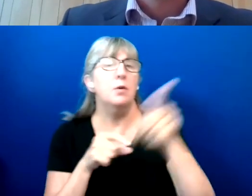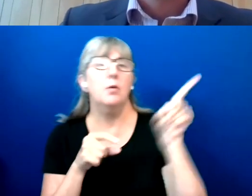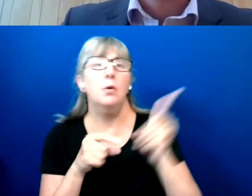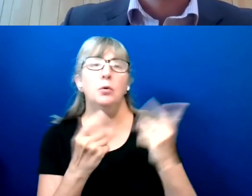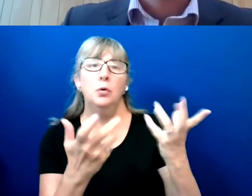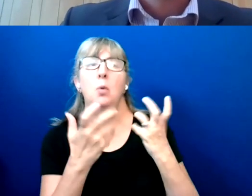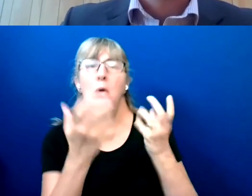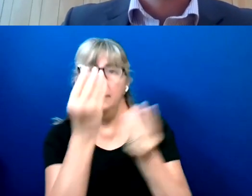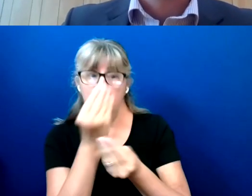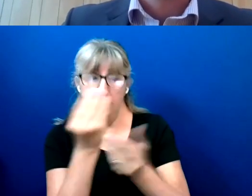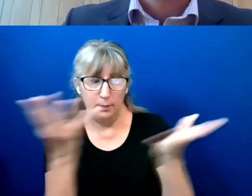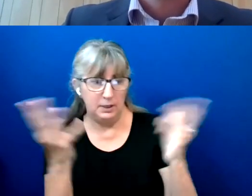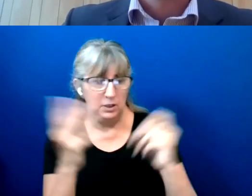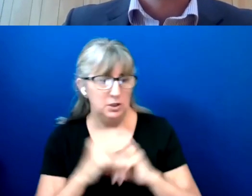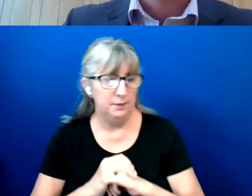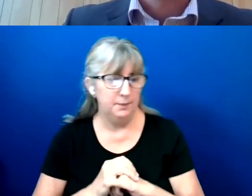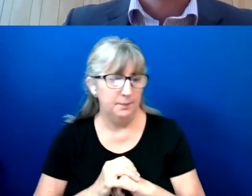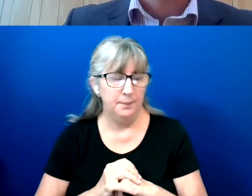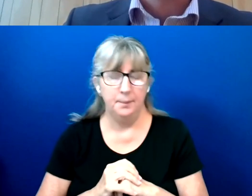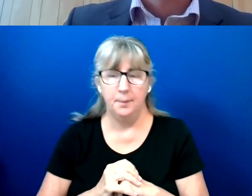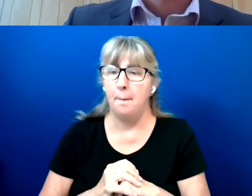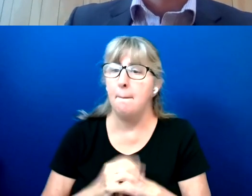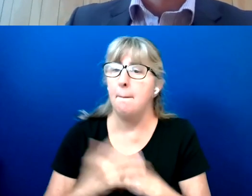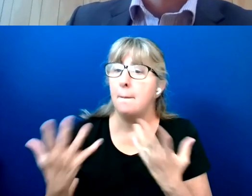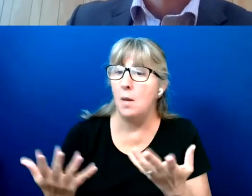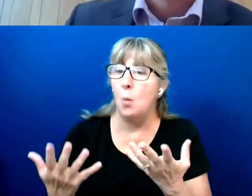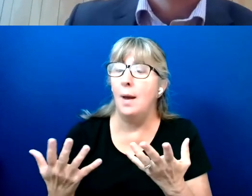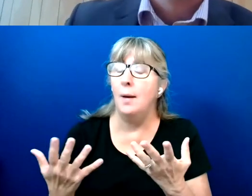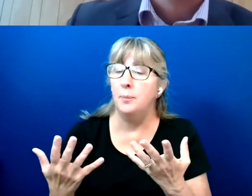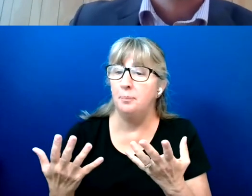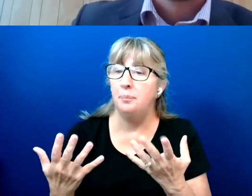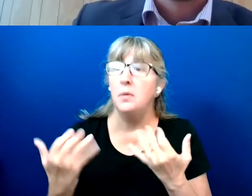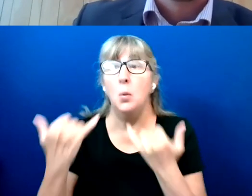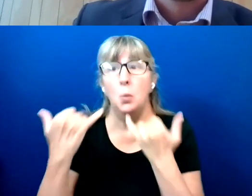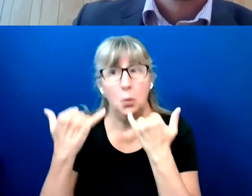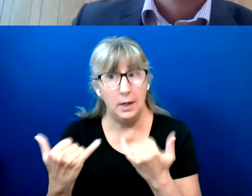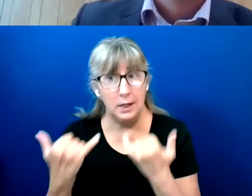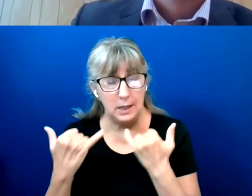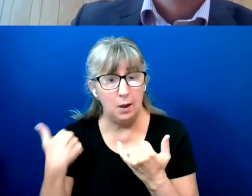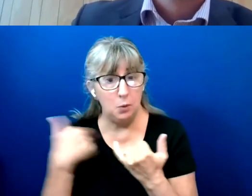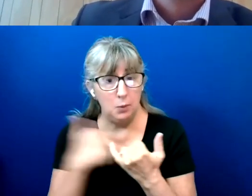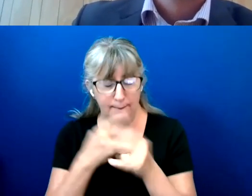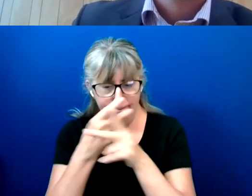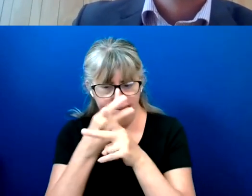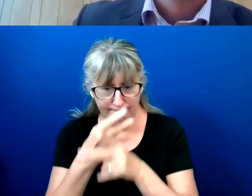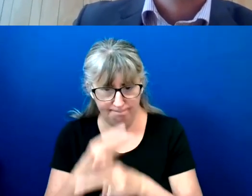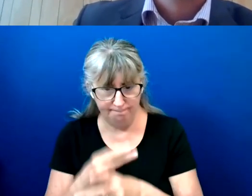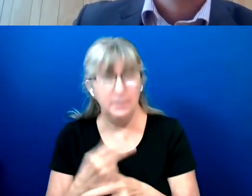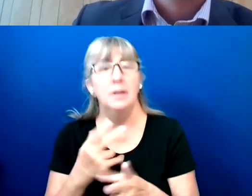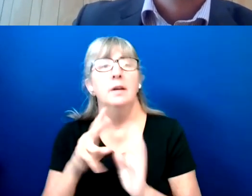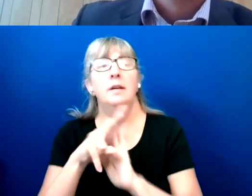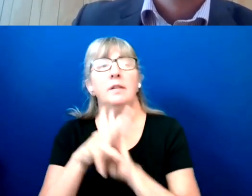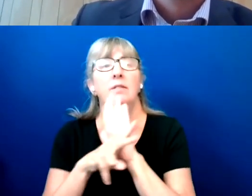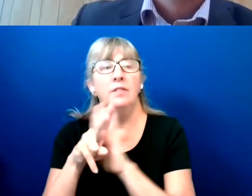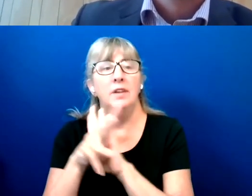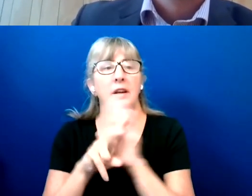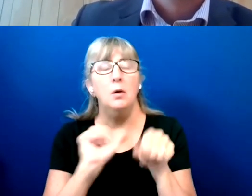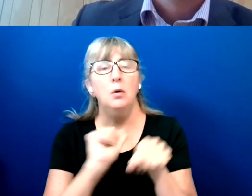Well, actually, right now we are working on putting together videos of the ballot marking devices.